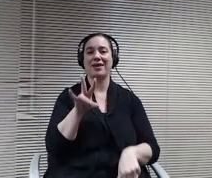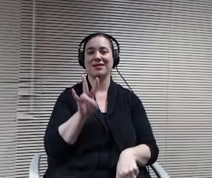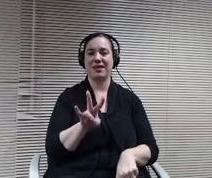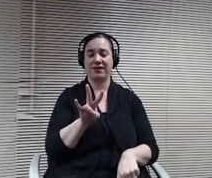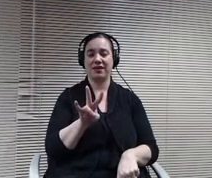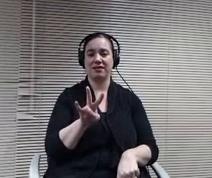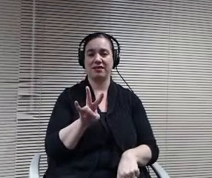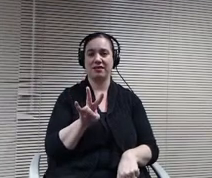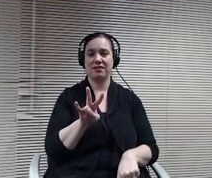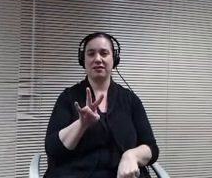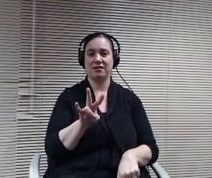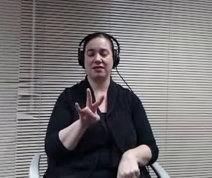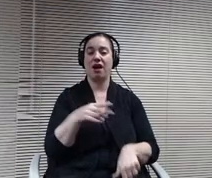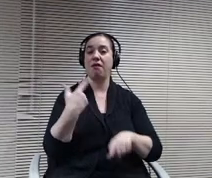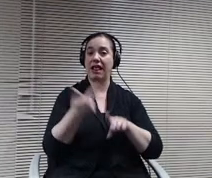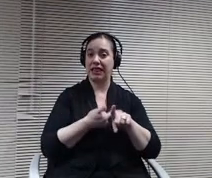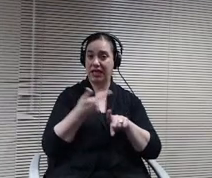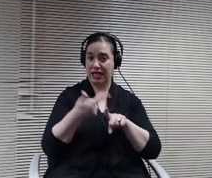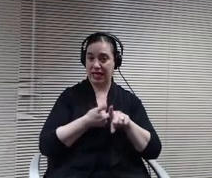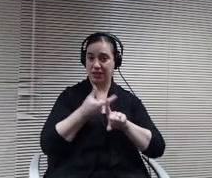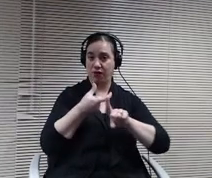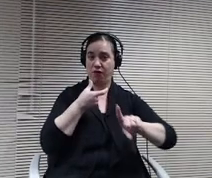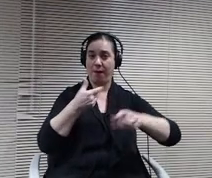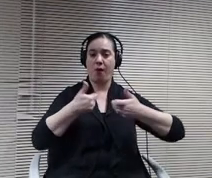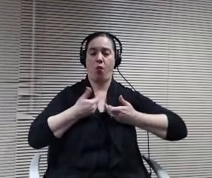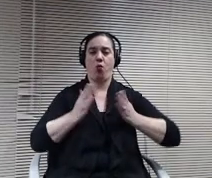Park Nicolette for several years. It's between the Alaris